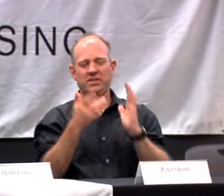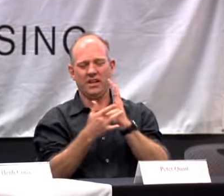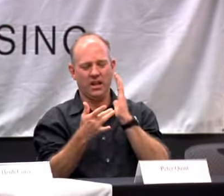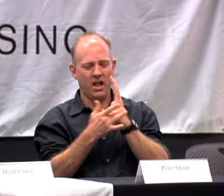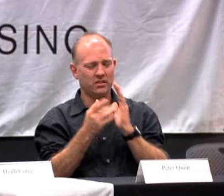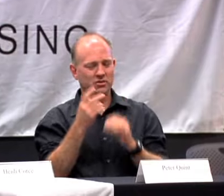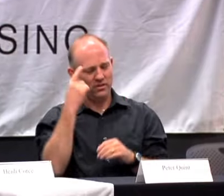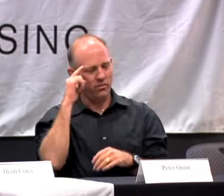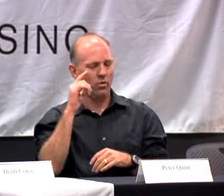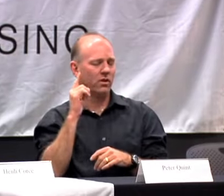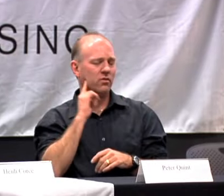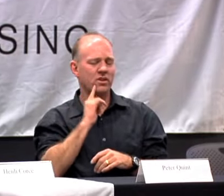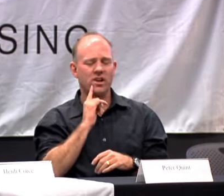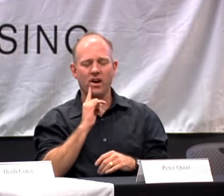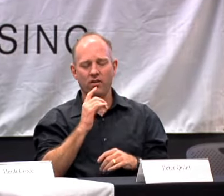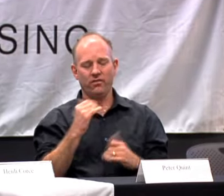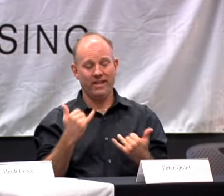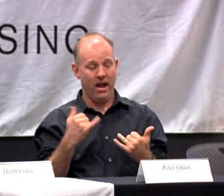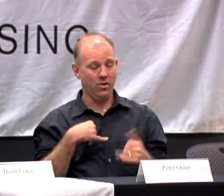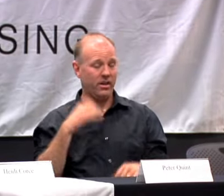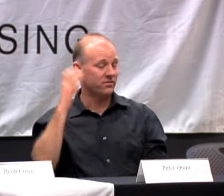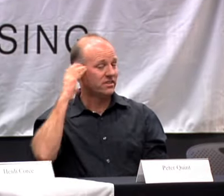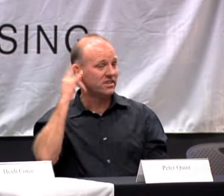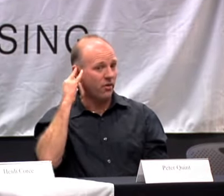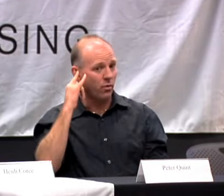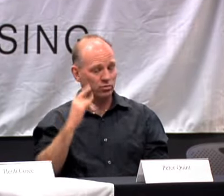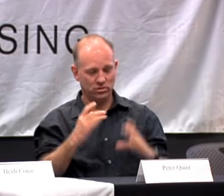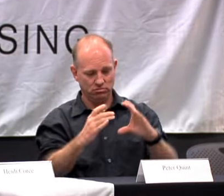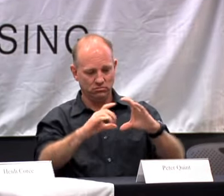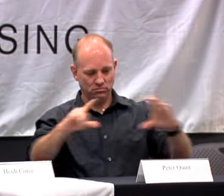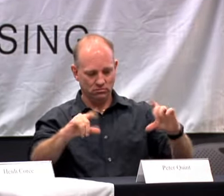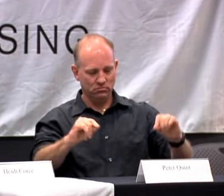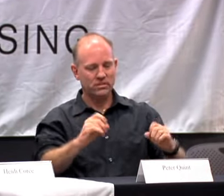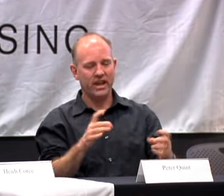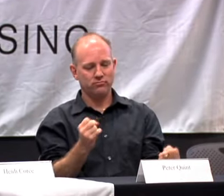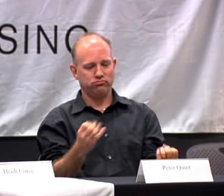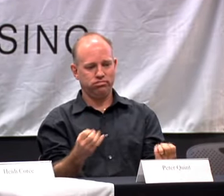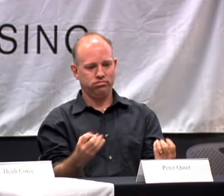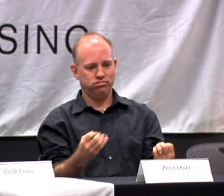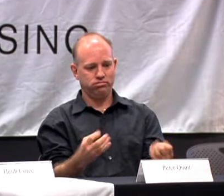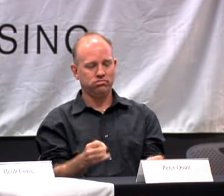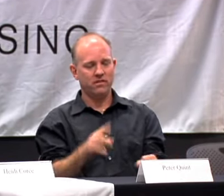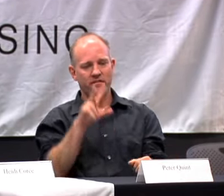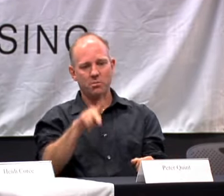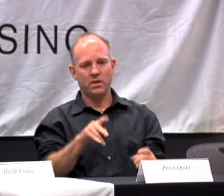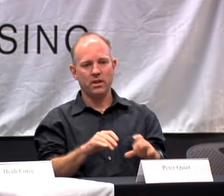NOW, TECHNOLOGY HAS REALLY TAKEN OFF. YOU CAN SIGN ON